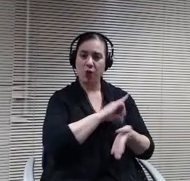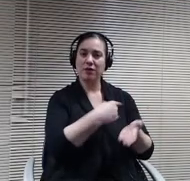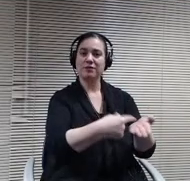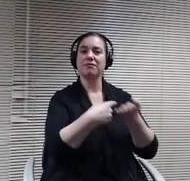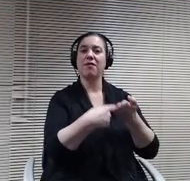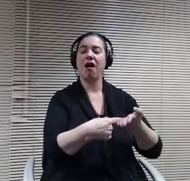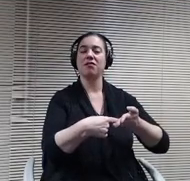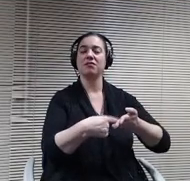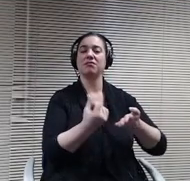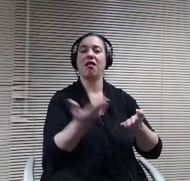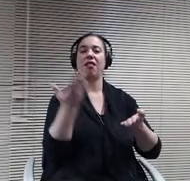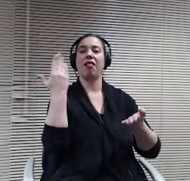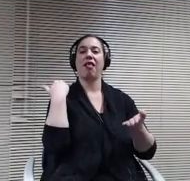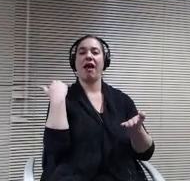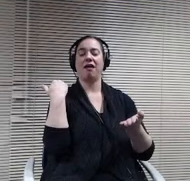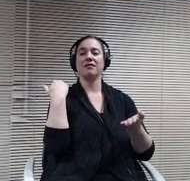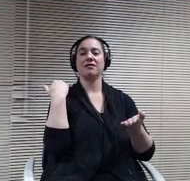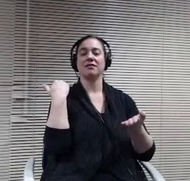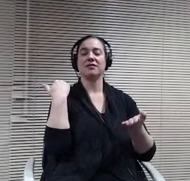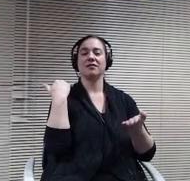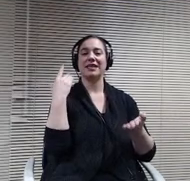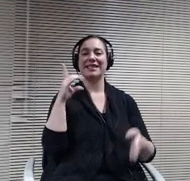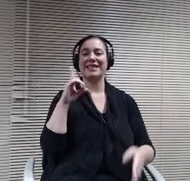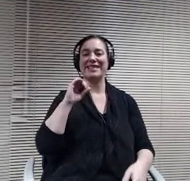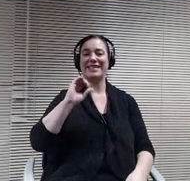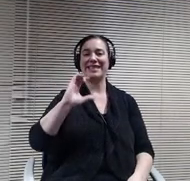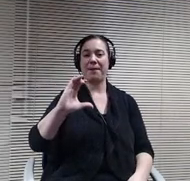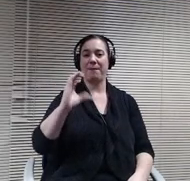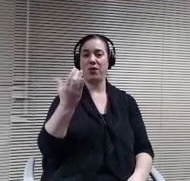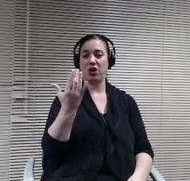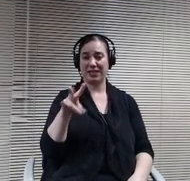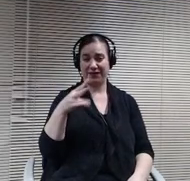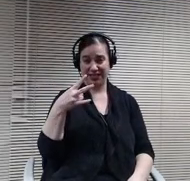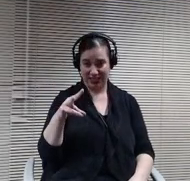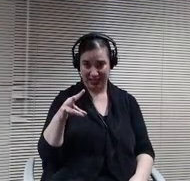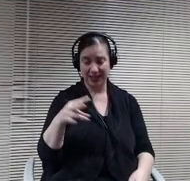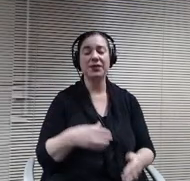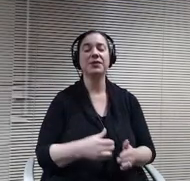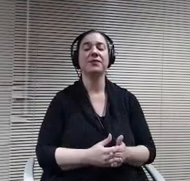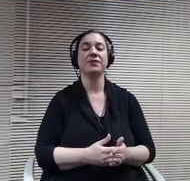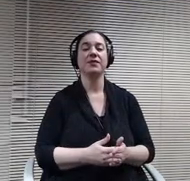December and they gave us the green light to move ahead with the plan so.